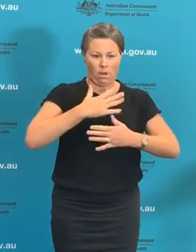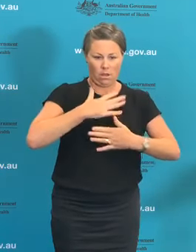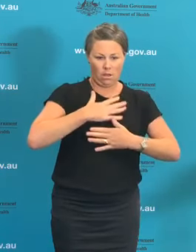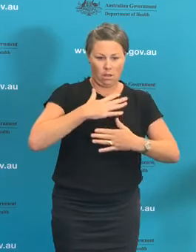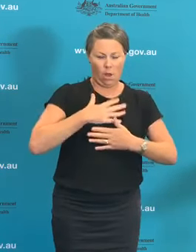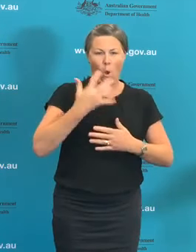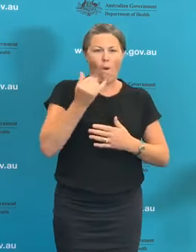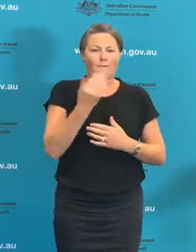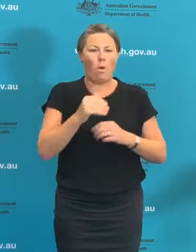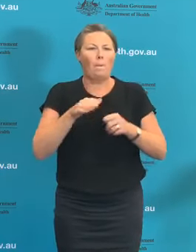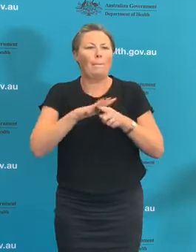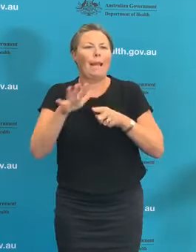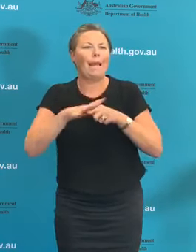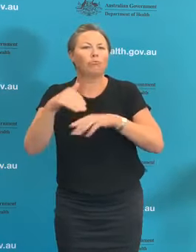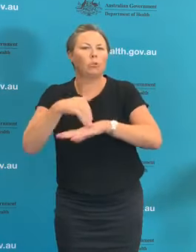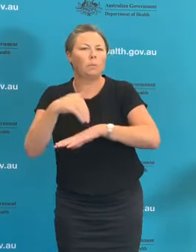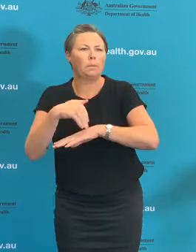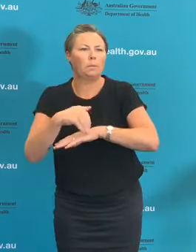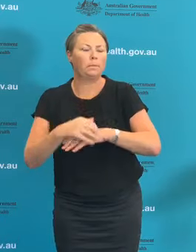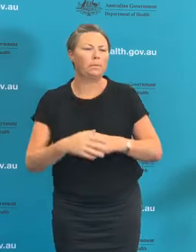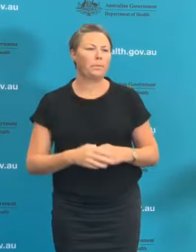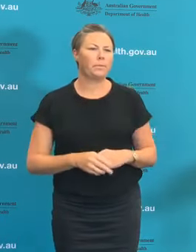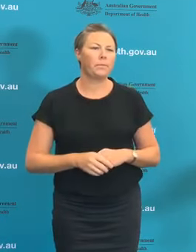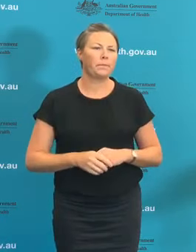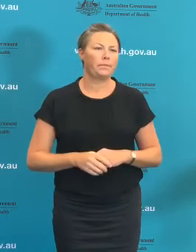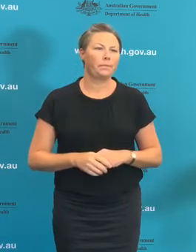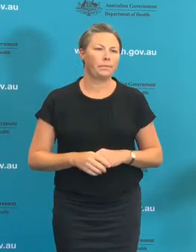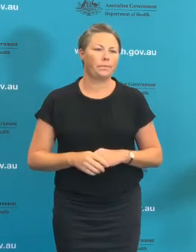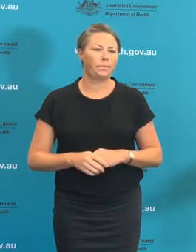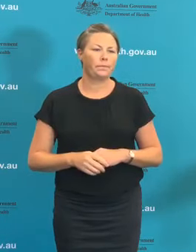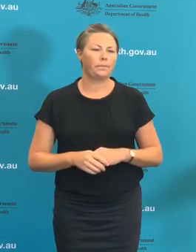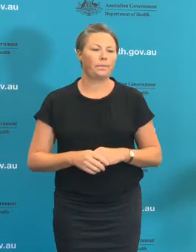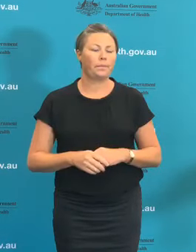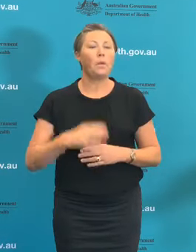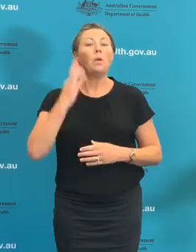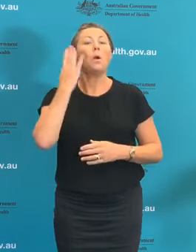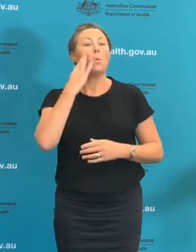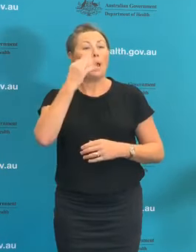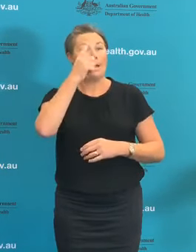So we do have data collection systems for intensive care as I've just